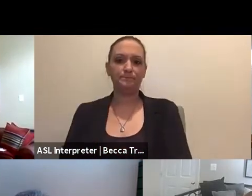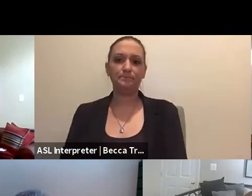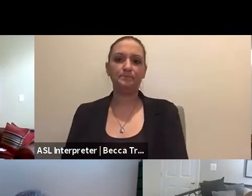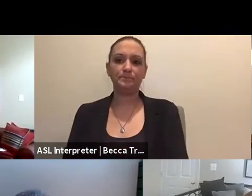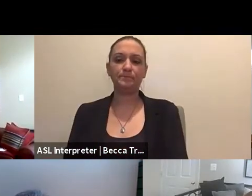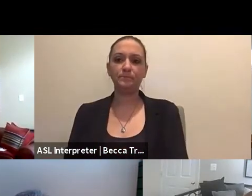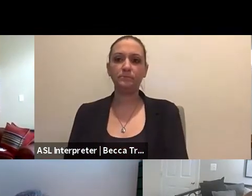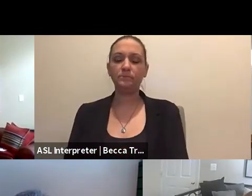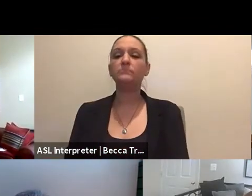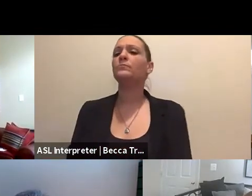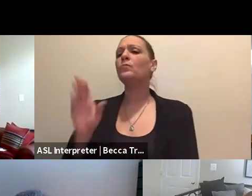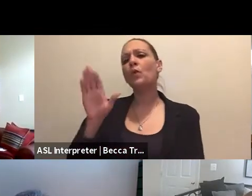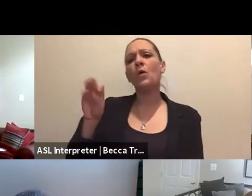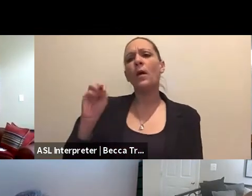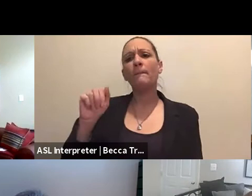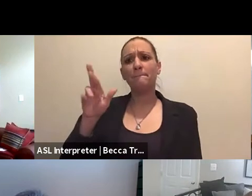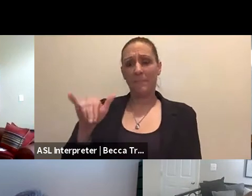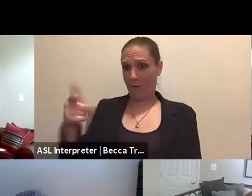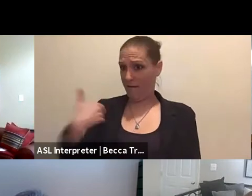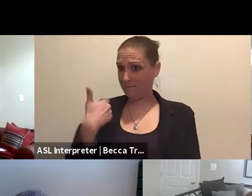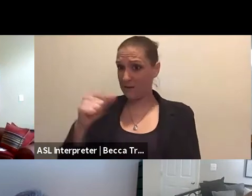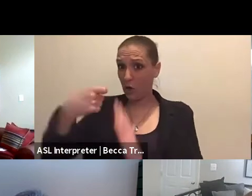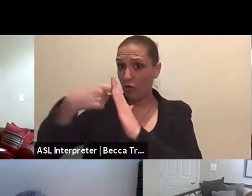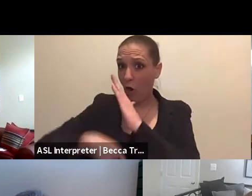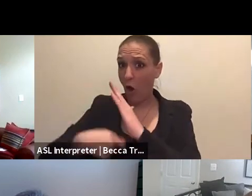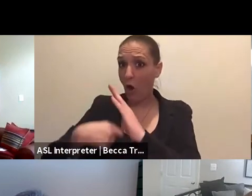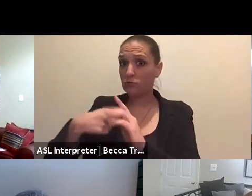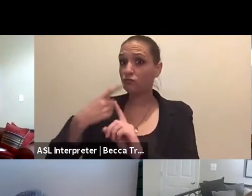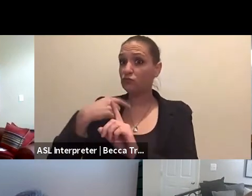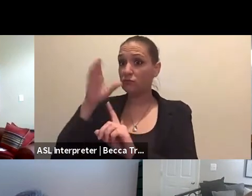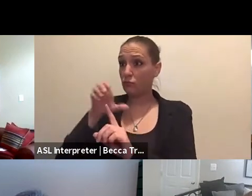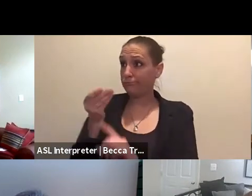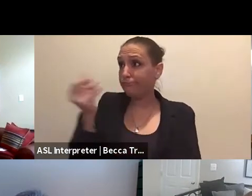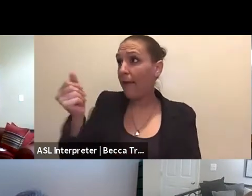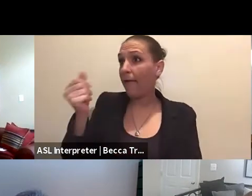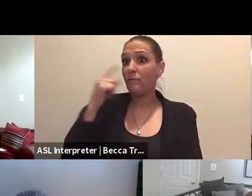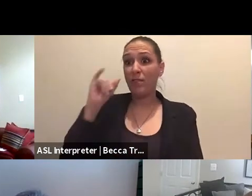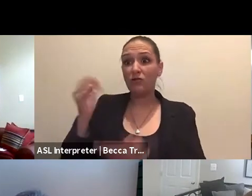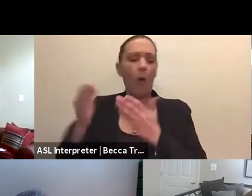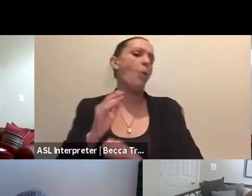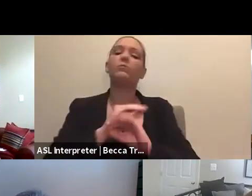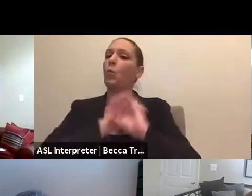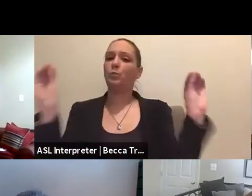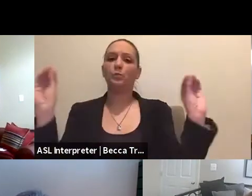So Mary, is there any costs to Red Cross services for-- Absolutely no cost?